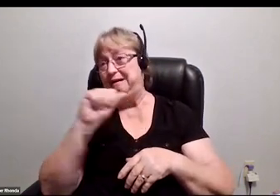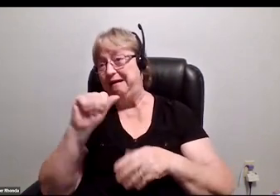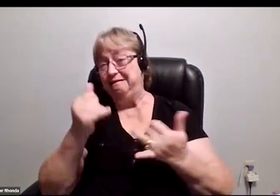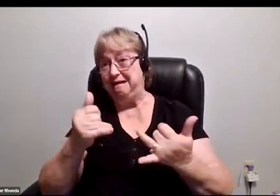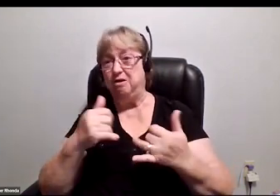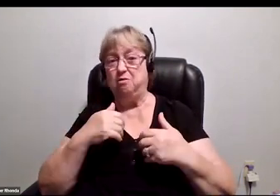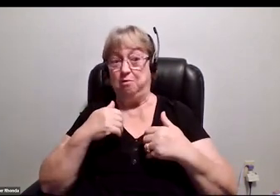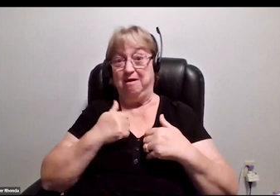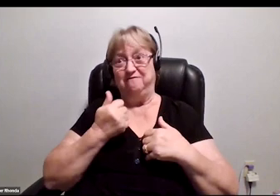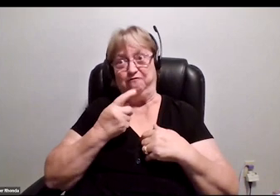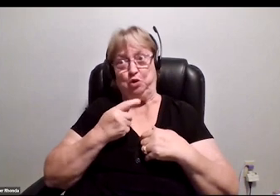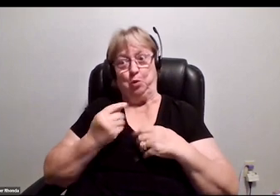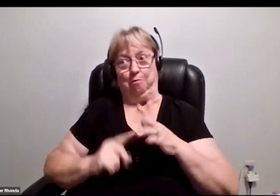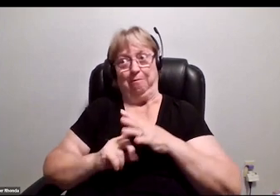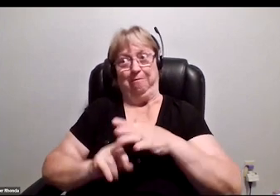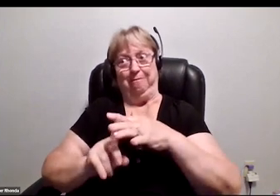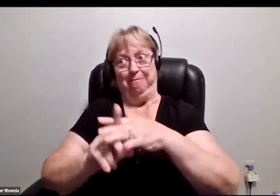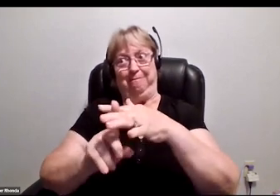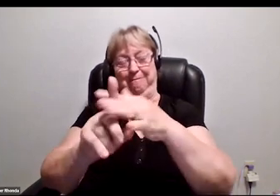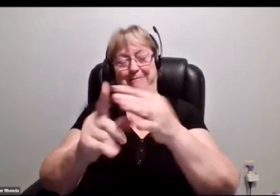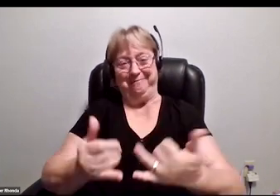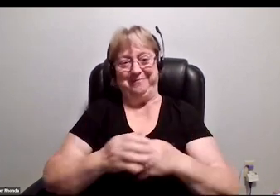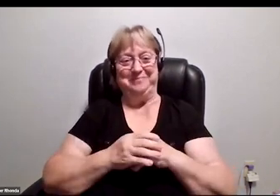We have a few pouring in for you here. Awesome.